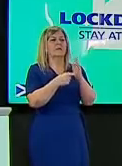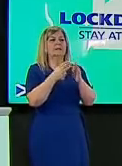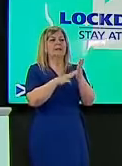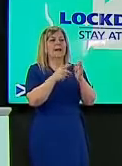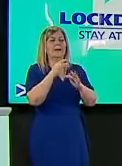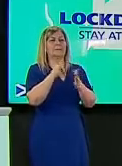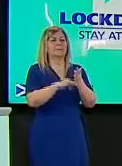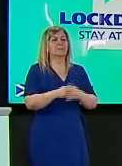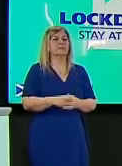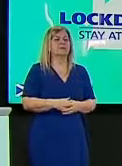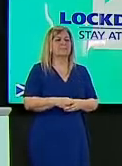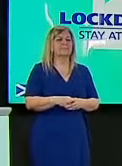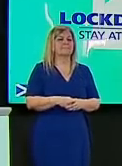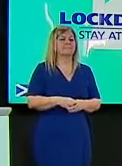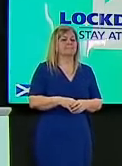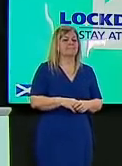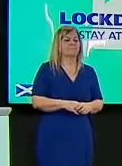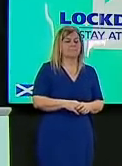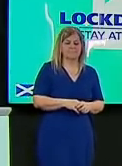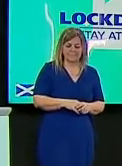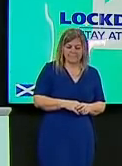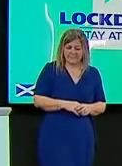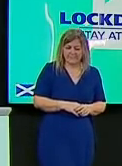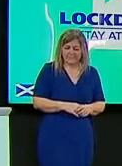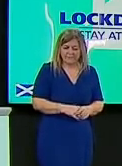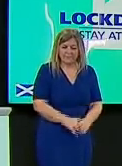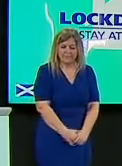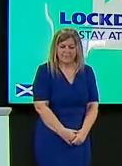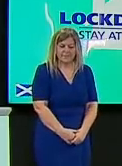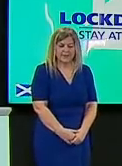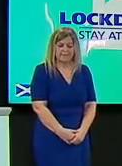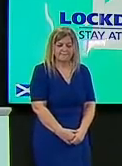good afternoon everyone um for the chief medical officer